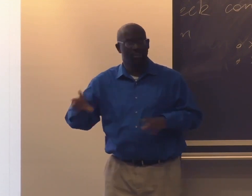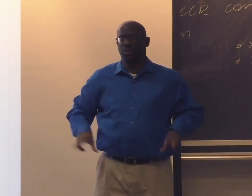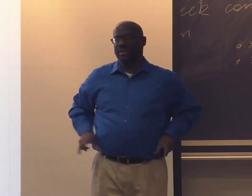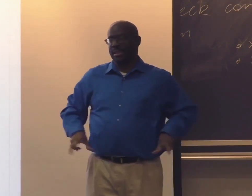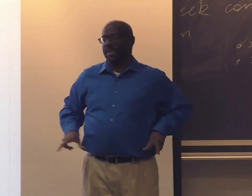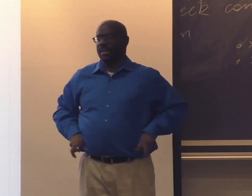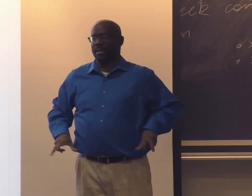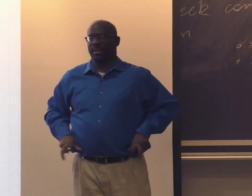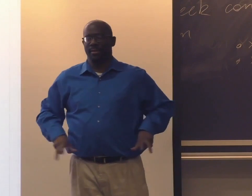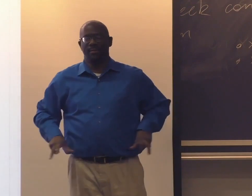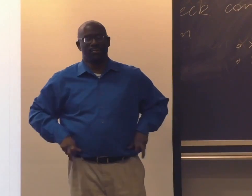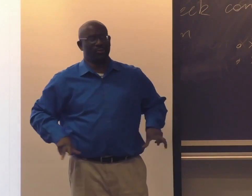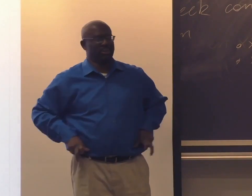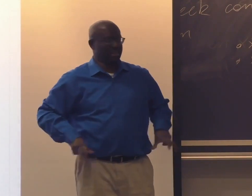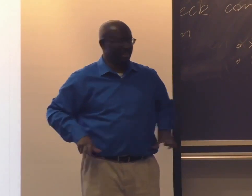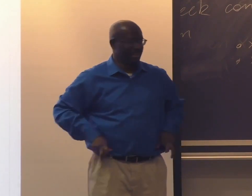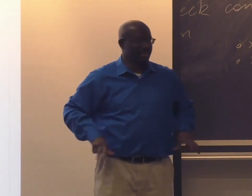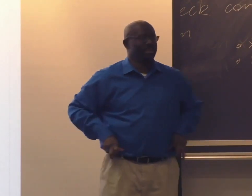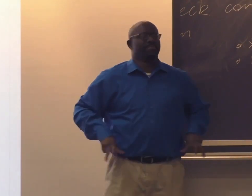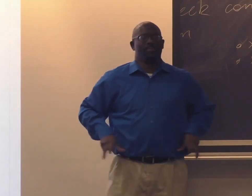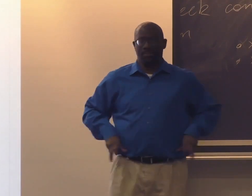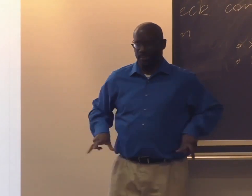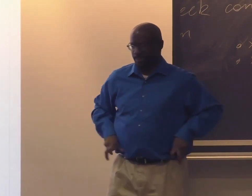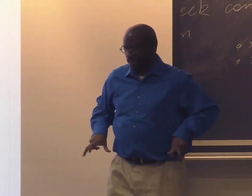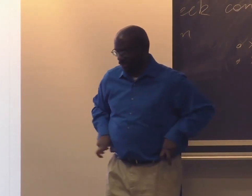BSL, chicken like this.